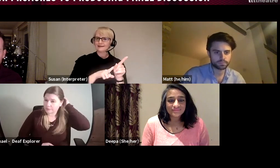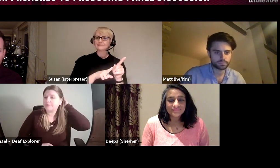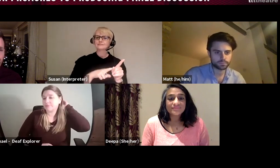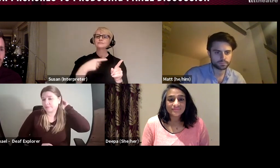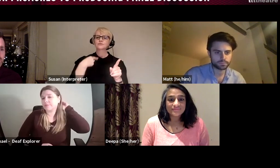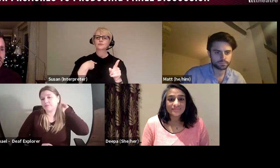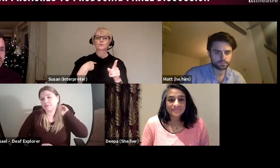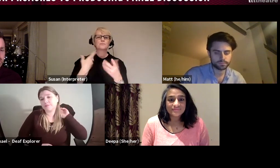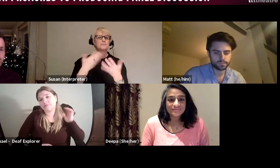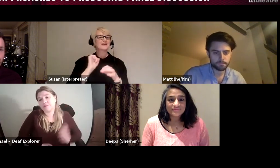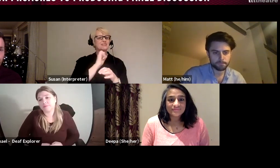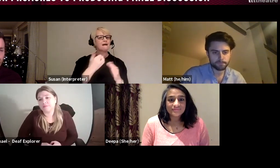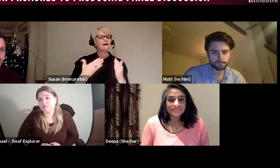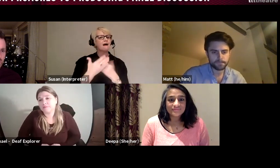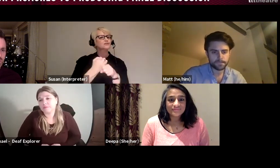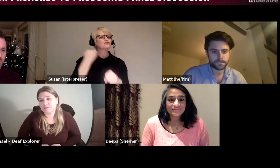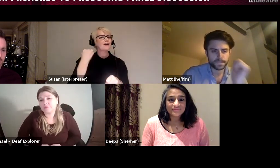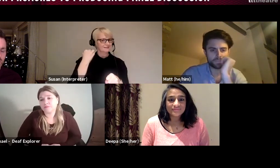for a couple of years, whilst working with non zero one,